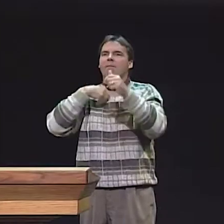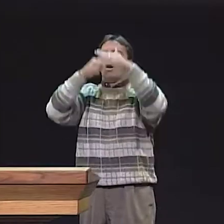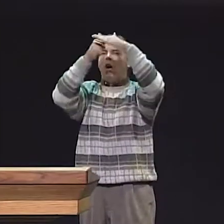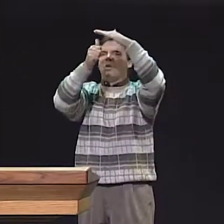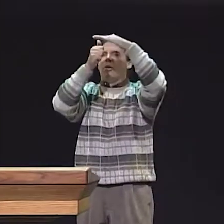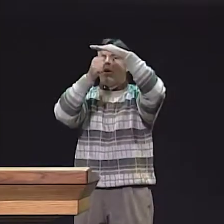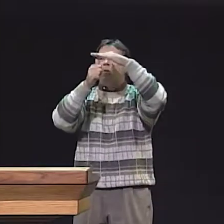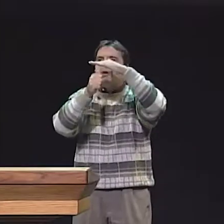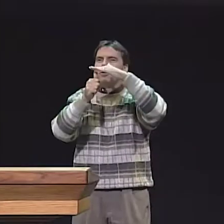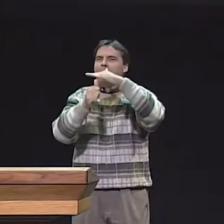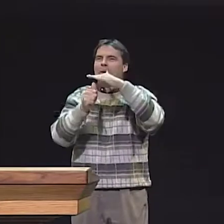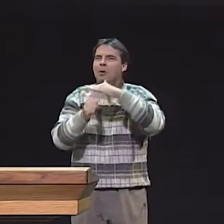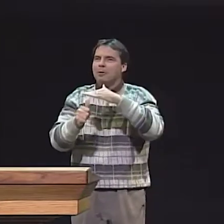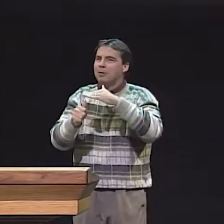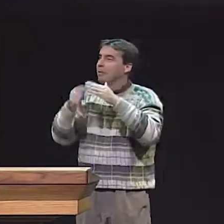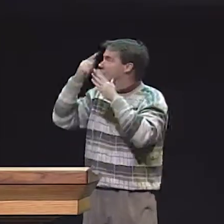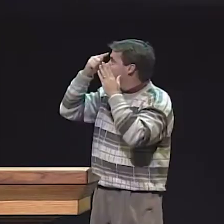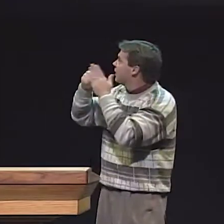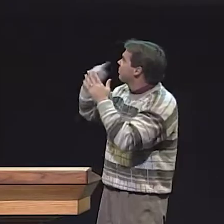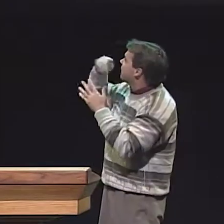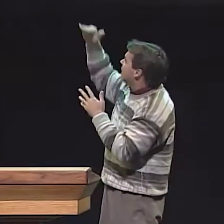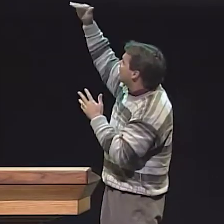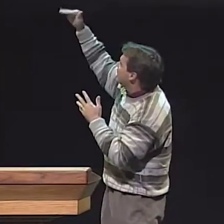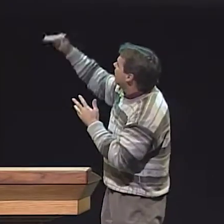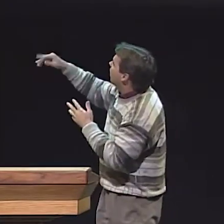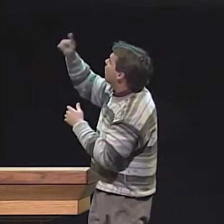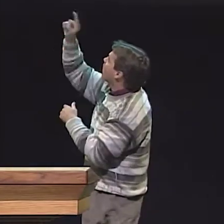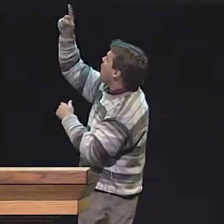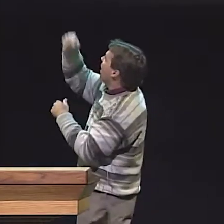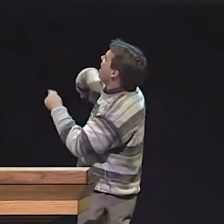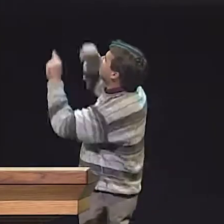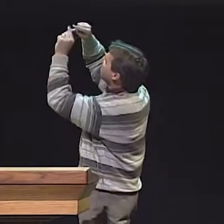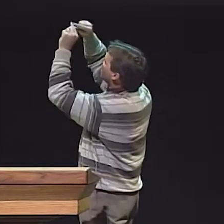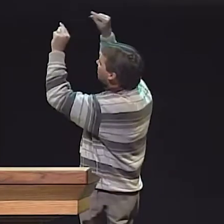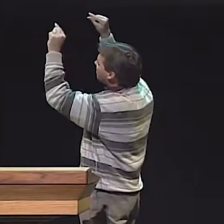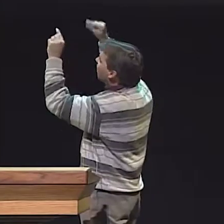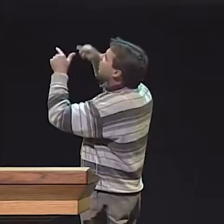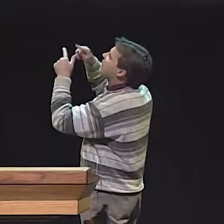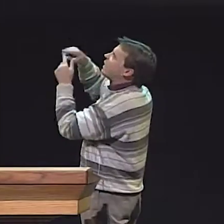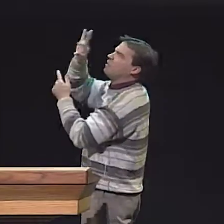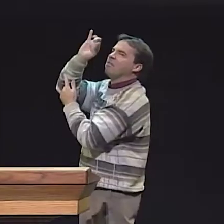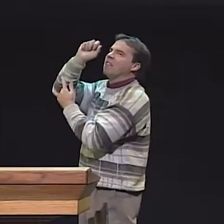FEATURES. 8 DIFFERENT GROUPS OF STRUCTURES WE WANTED TO LOOK AT